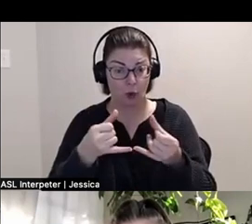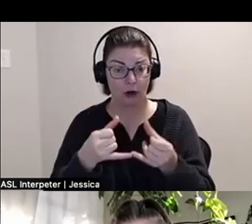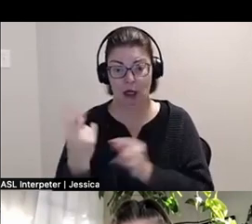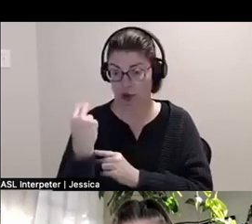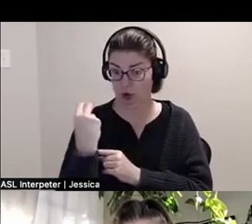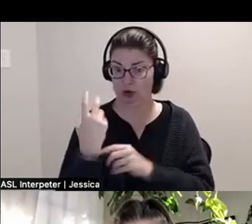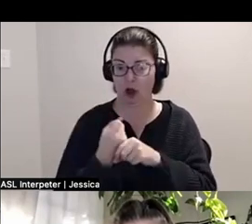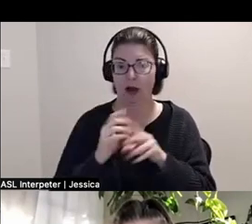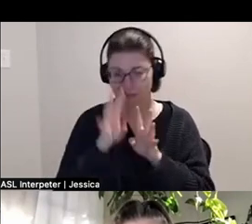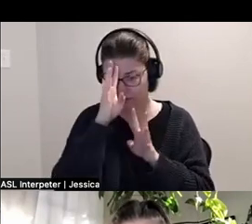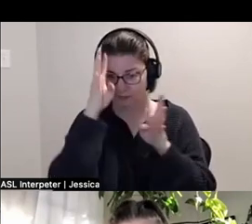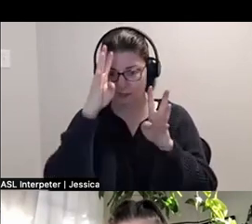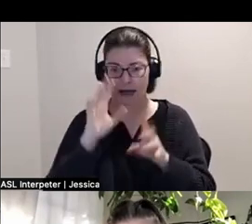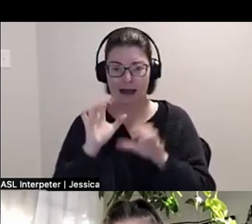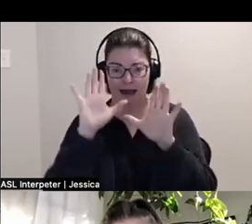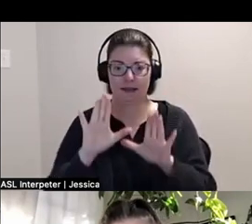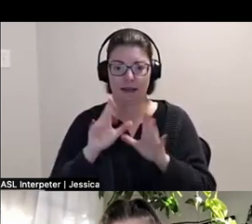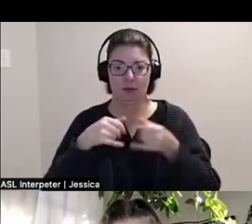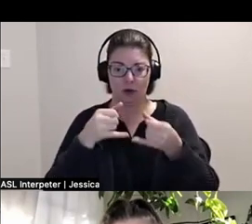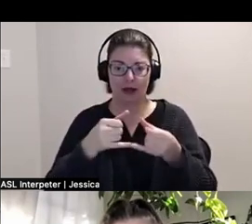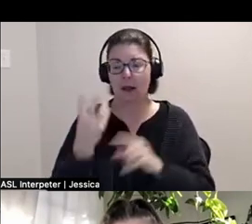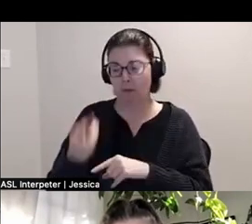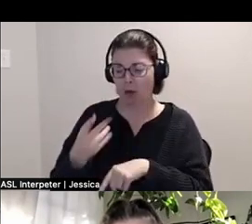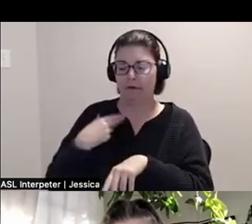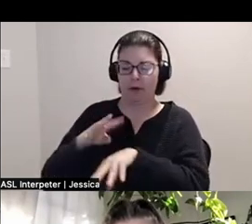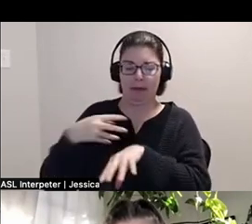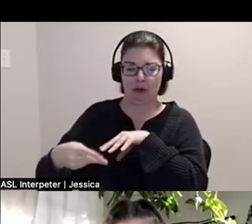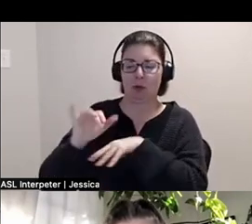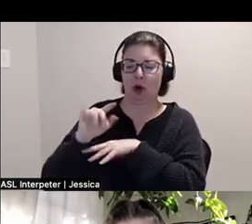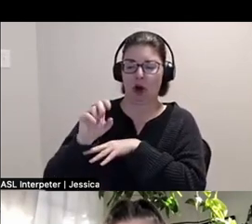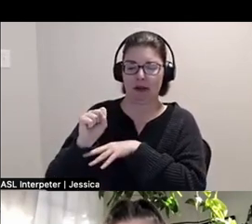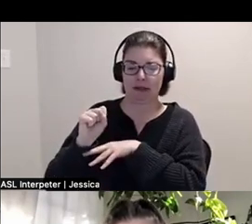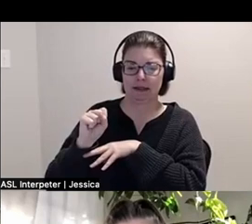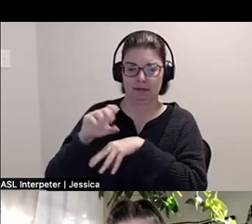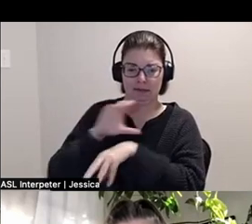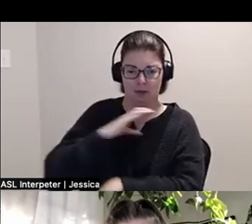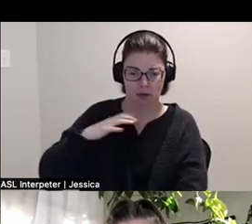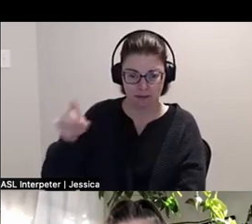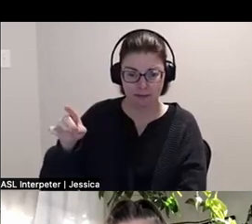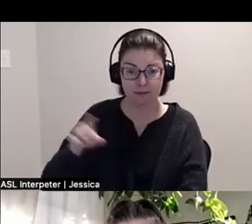both from the Manitoba Arts Council. monoceros' writing and artwork have been presented across